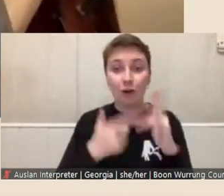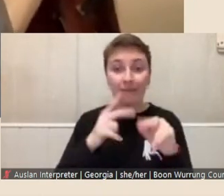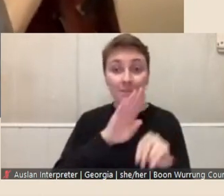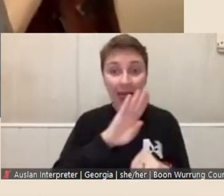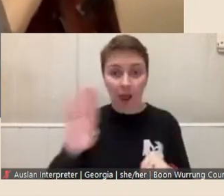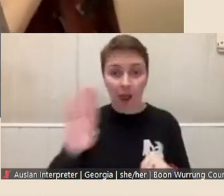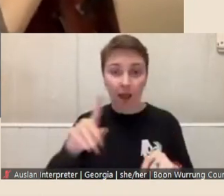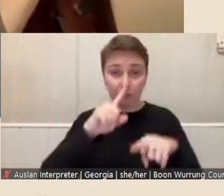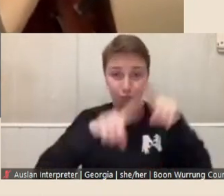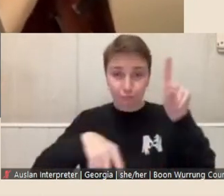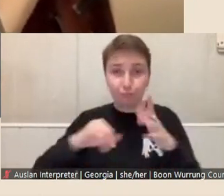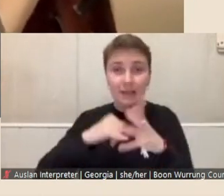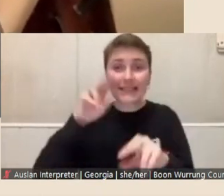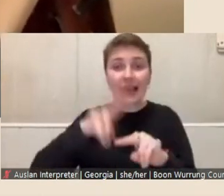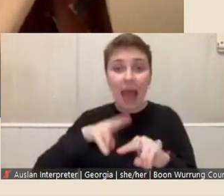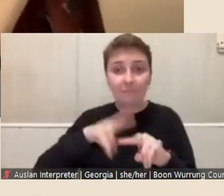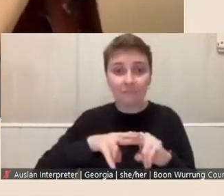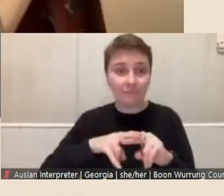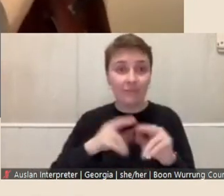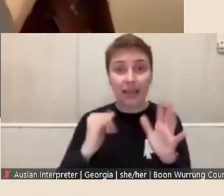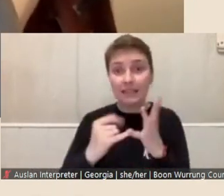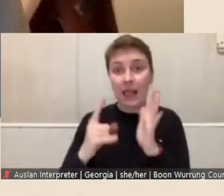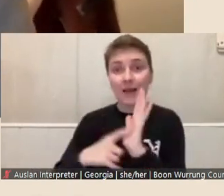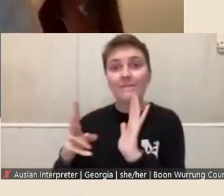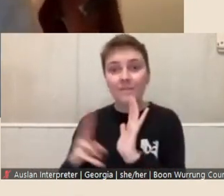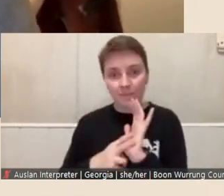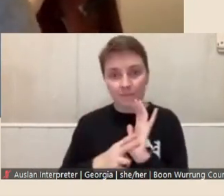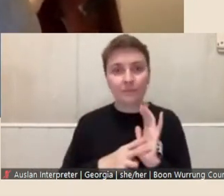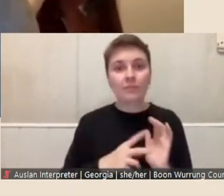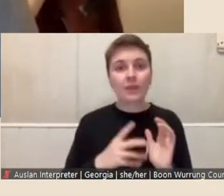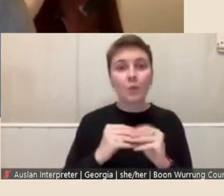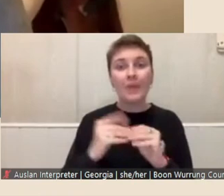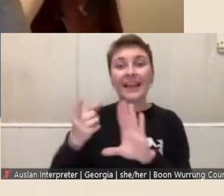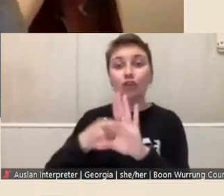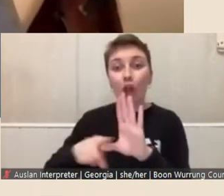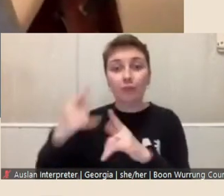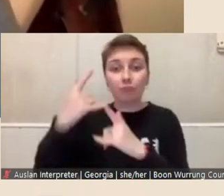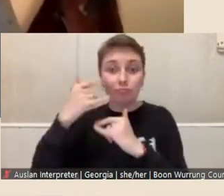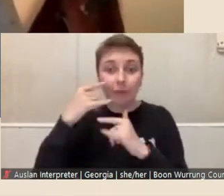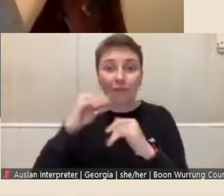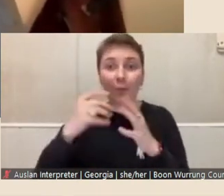across the State Library, with an external assessor from the University of Melbourne as well for the